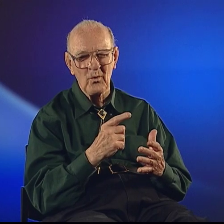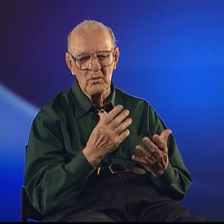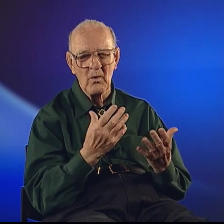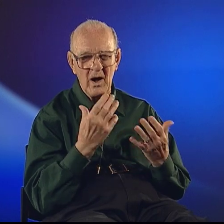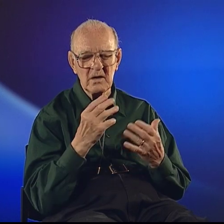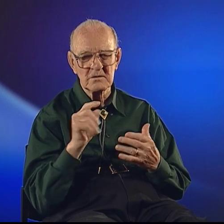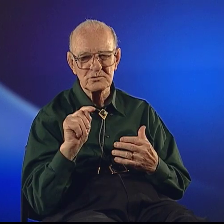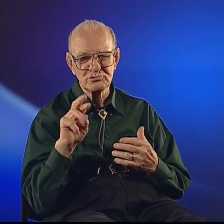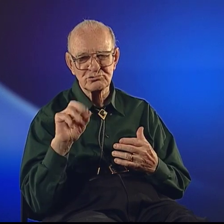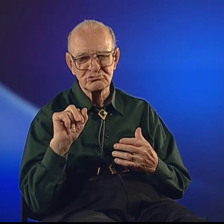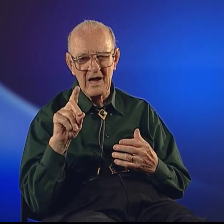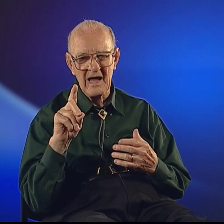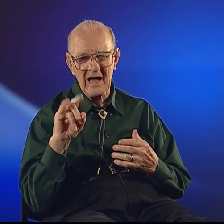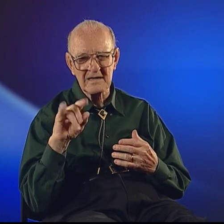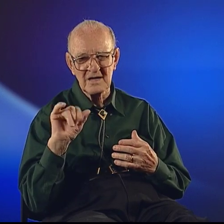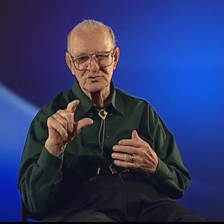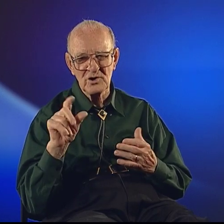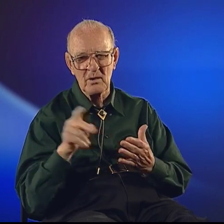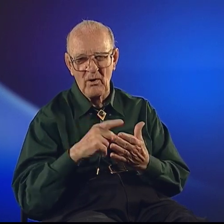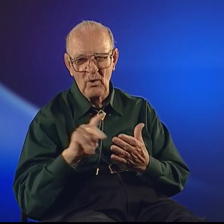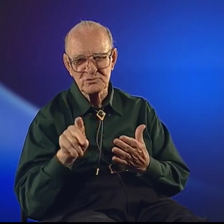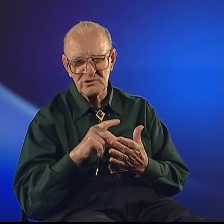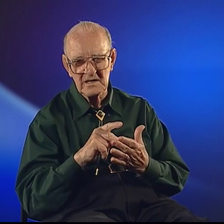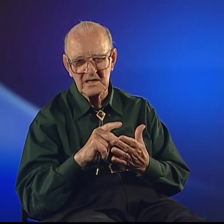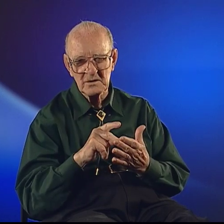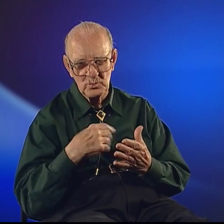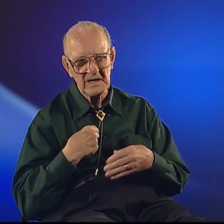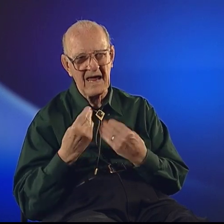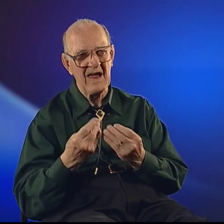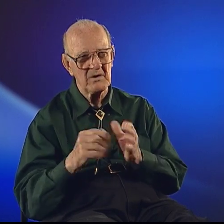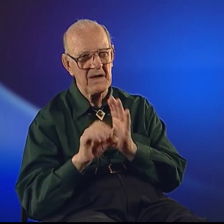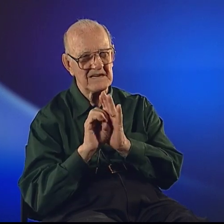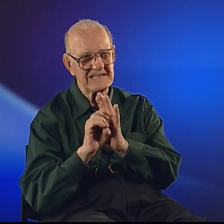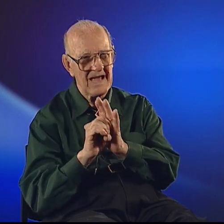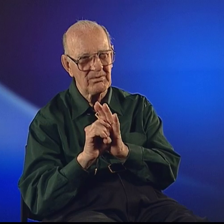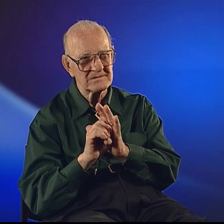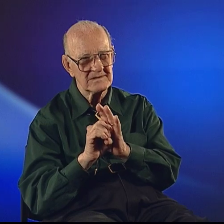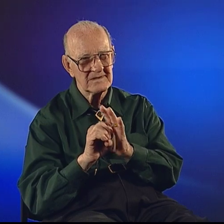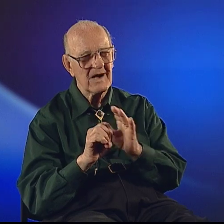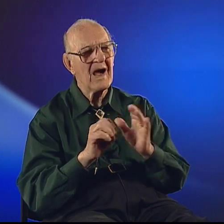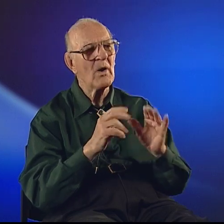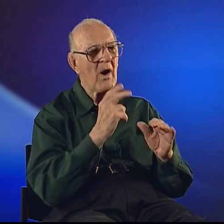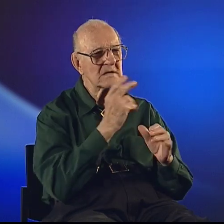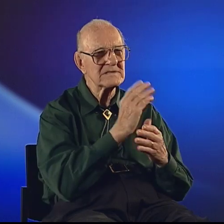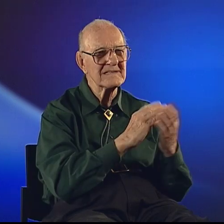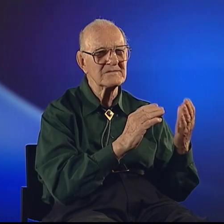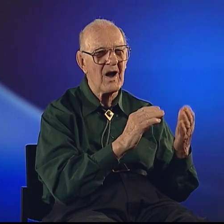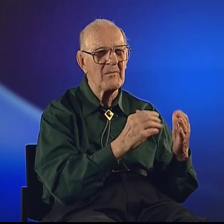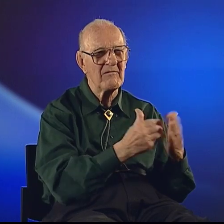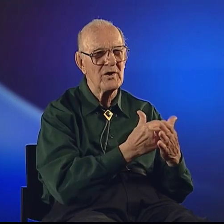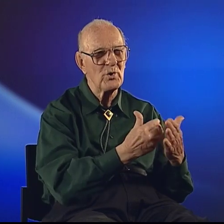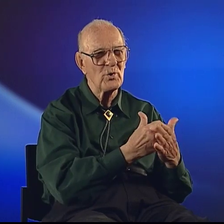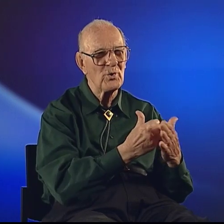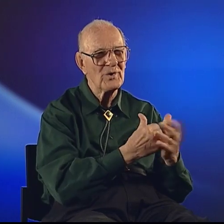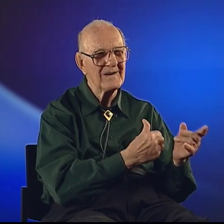He wanted traditional poetry - we gave him examples. He wanted to see some of the new.